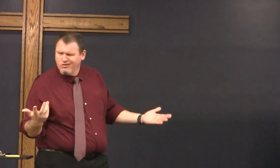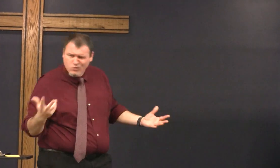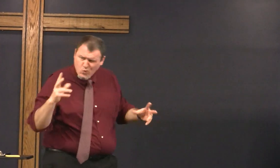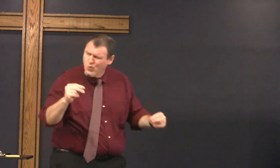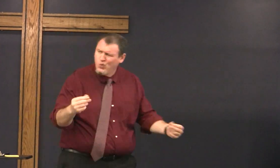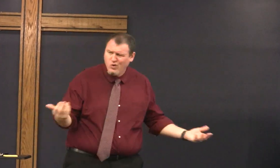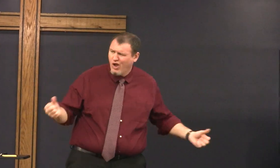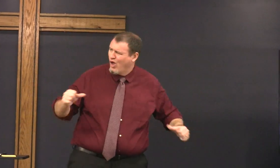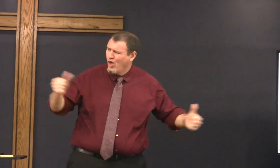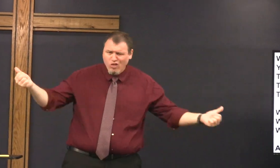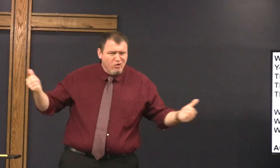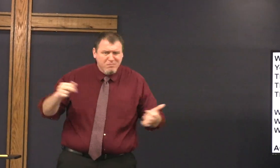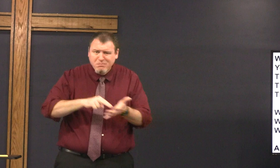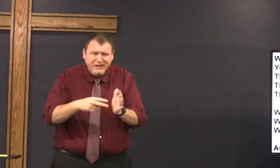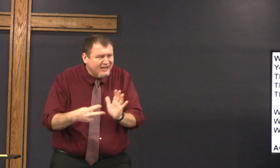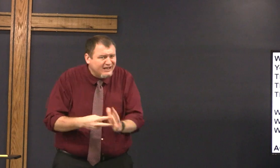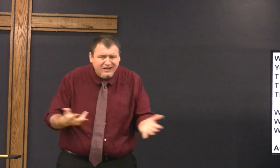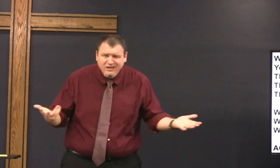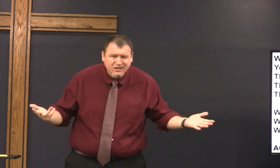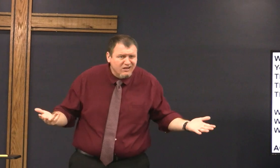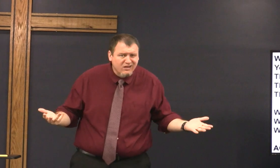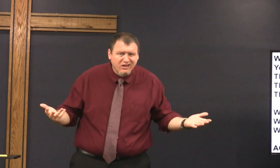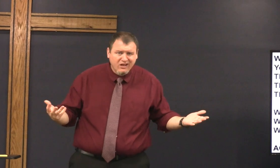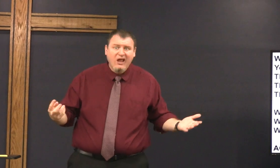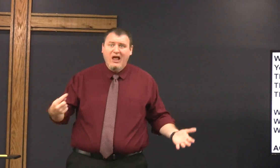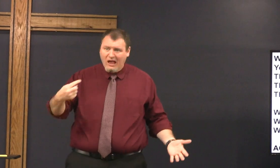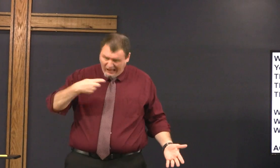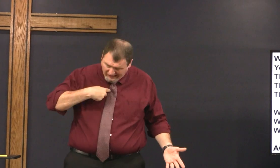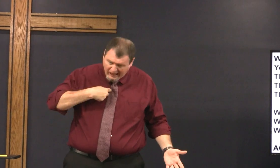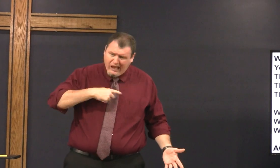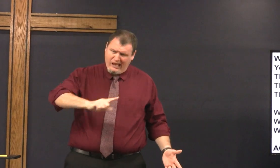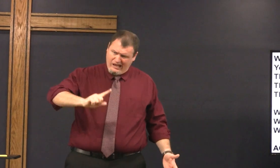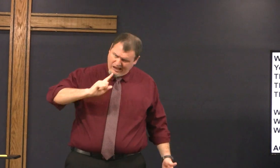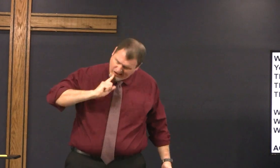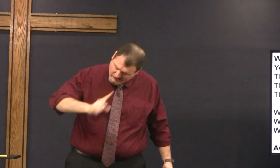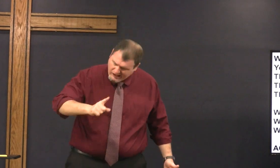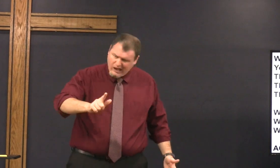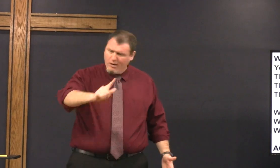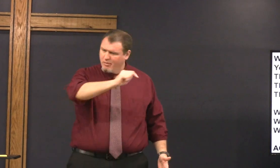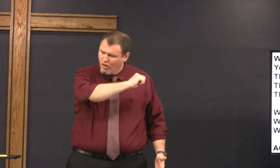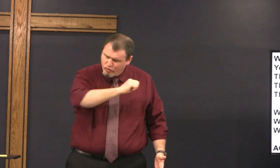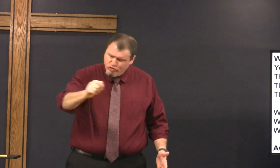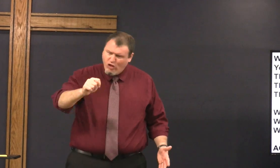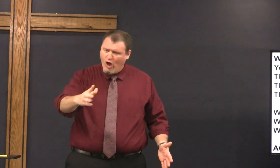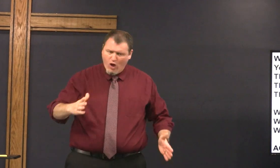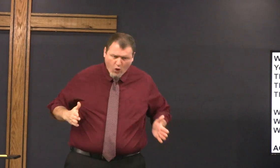sometimes I've been asked is there another meaning here but there is no other meaning